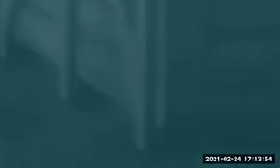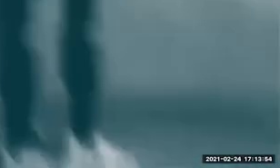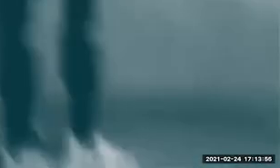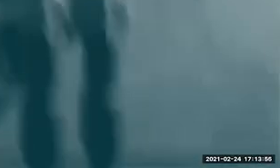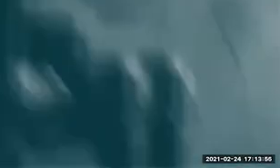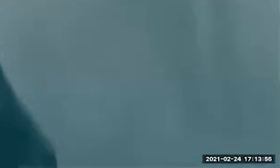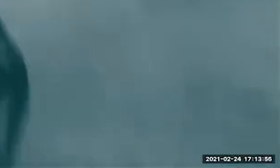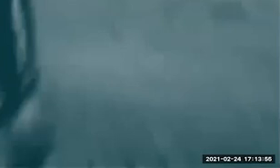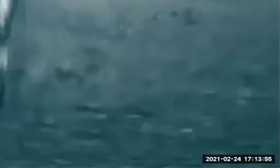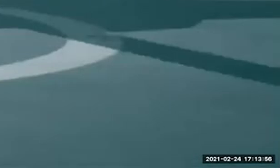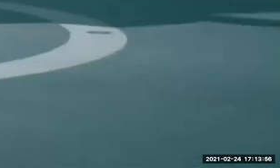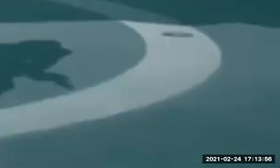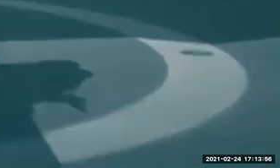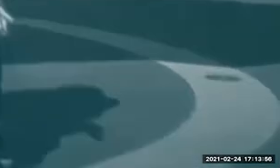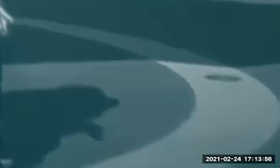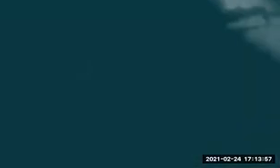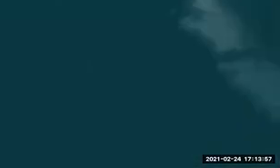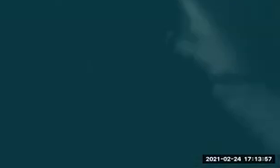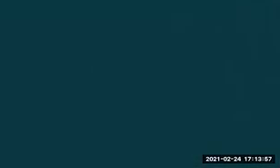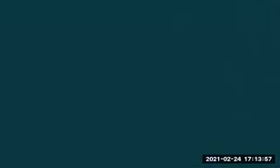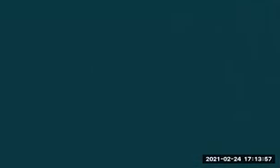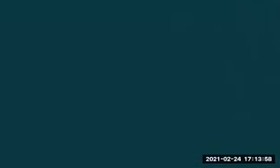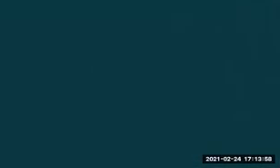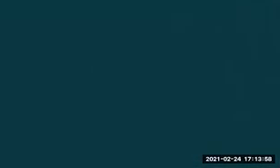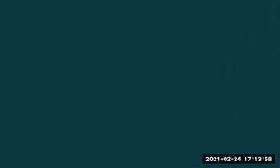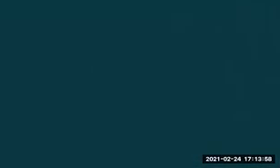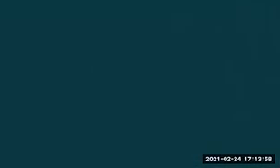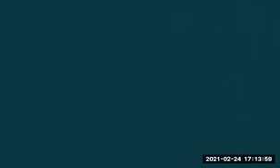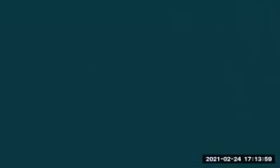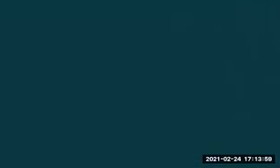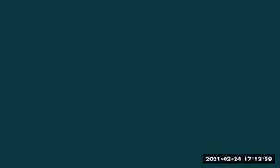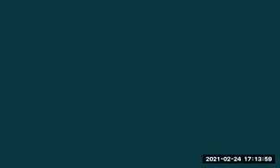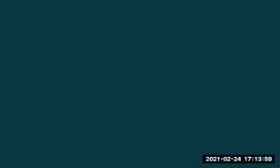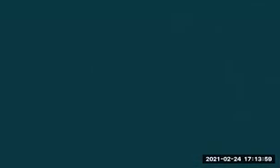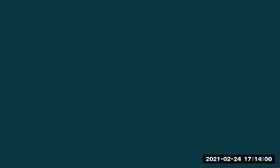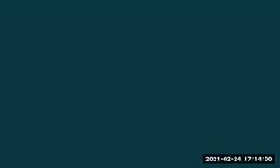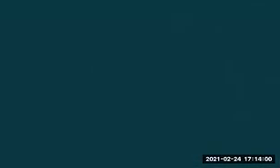diagramming on a blank piece of paper the direction of the flow of events, but then roughly